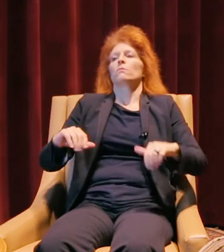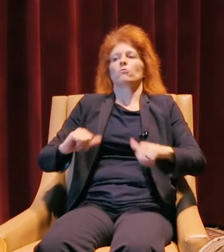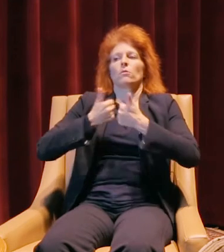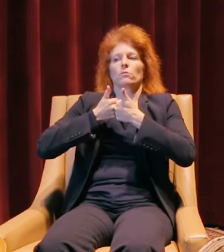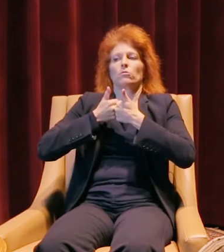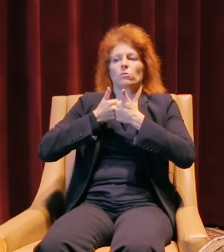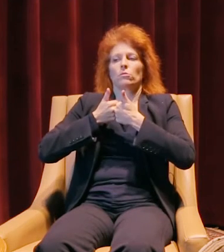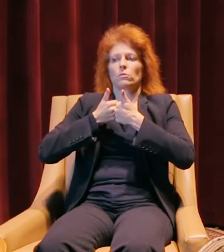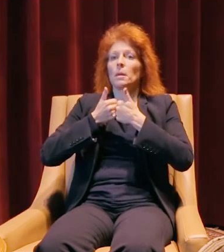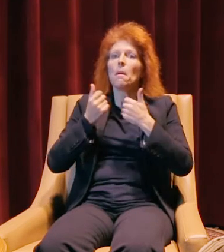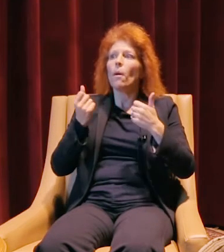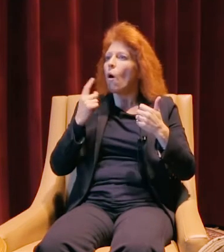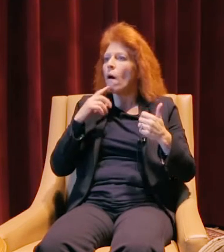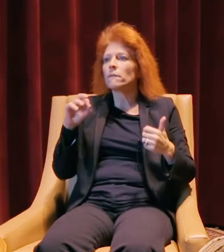But it's been a lot of fun.